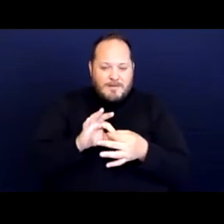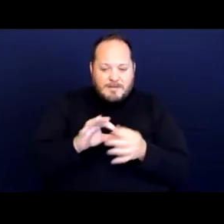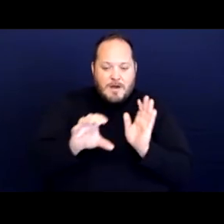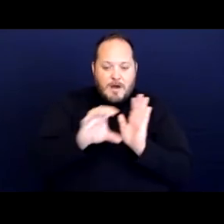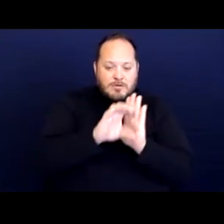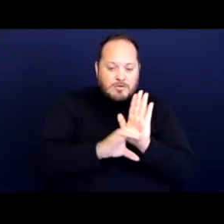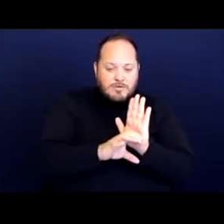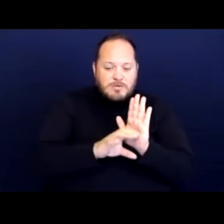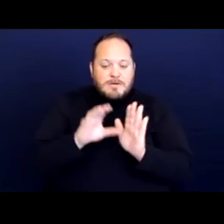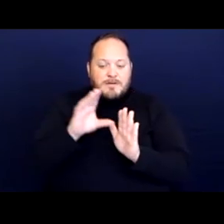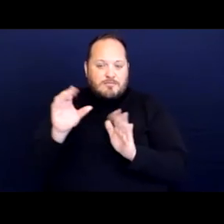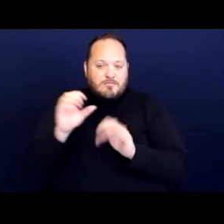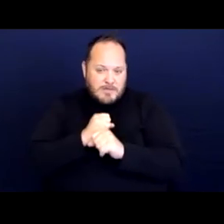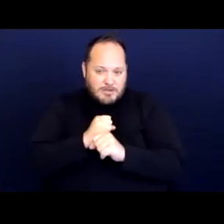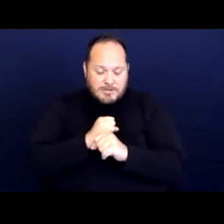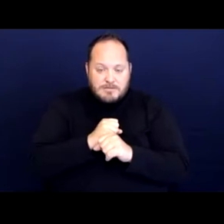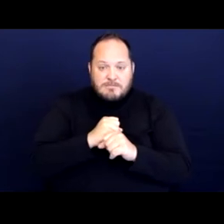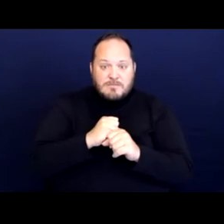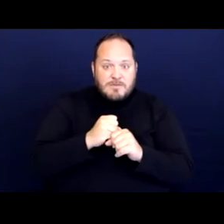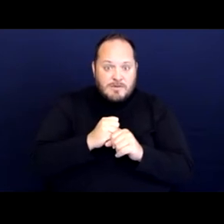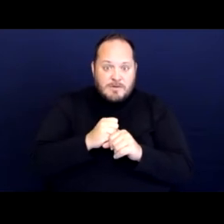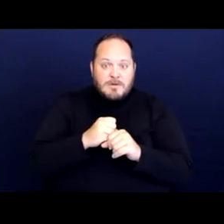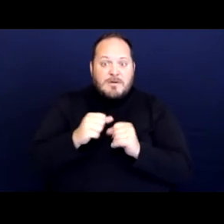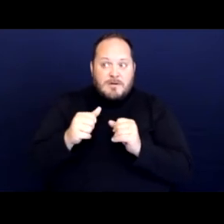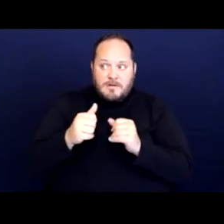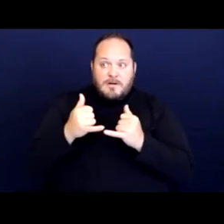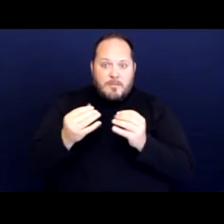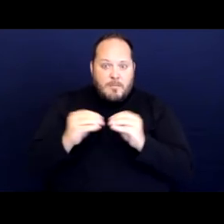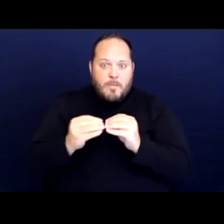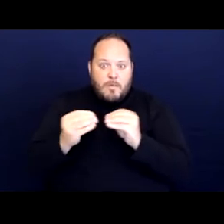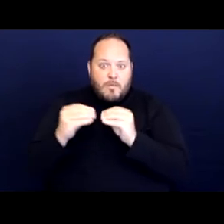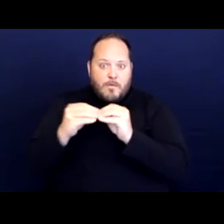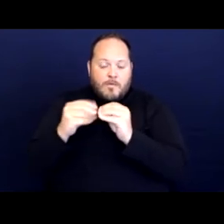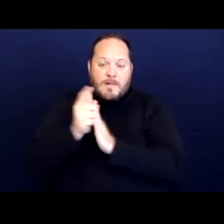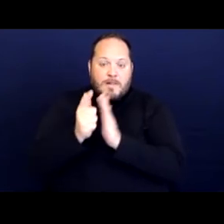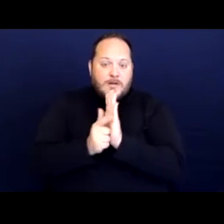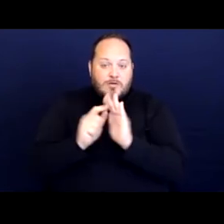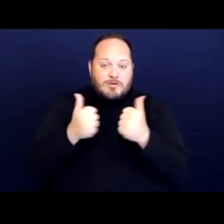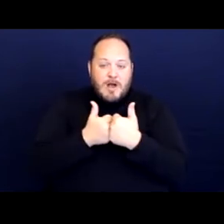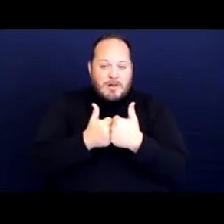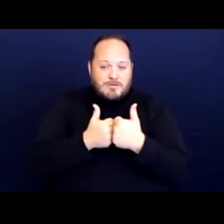increasingly legal challenges to laws, punishing, sleeping and camping in public